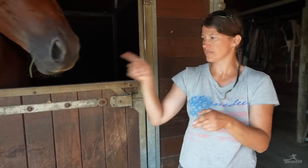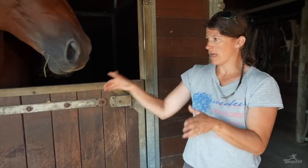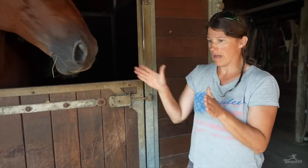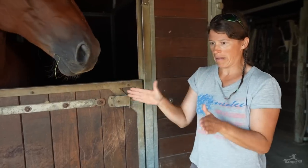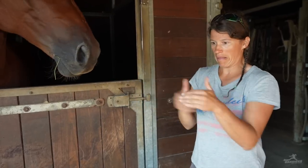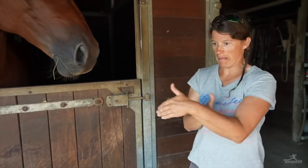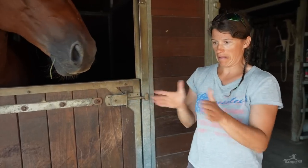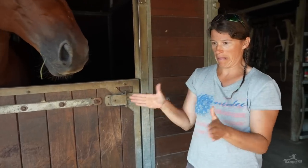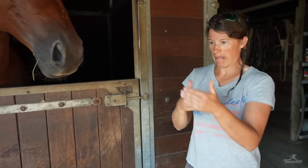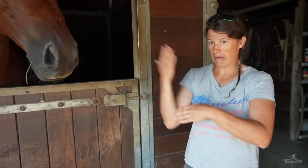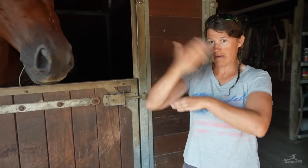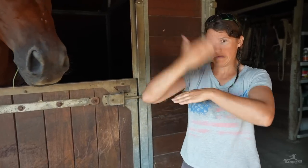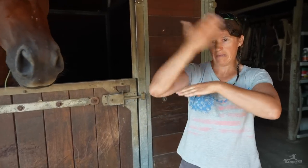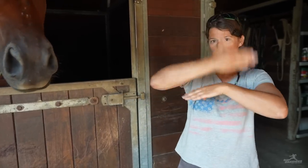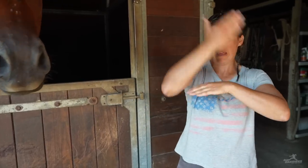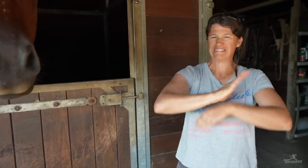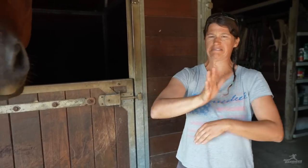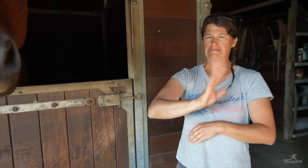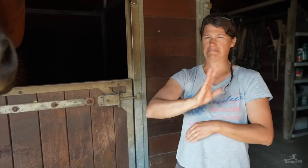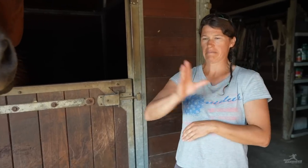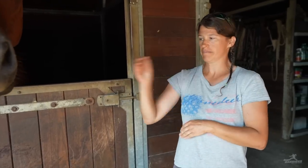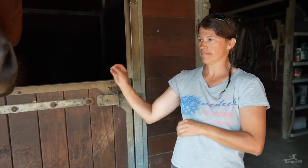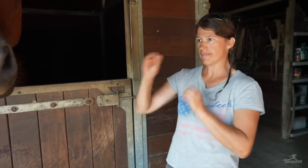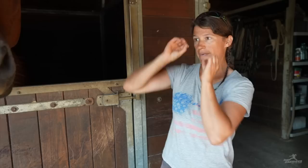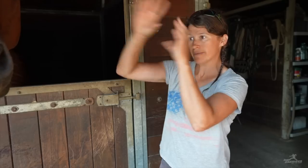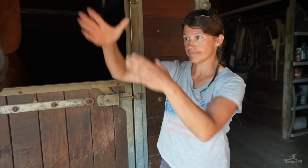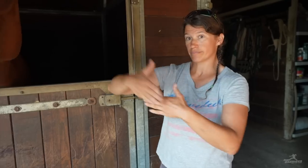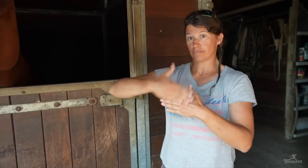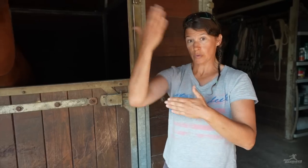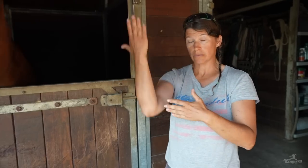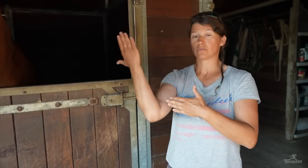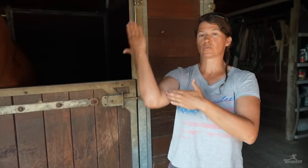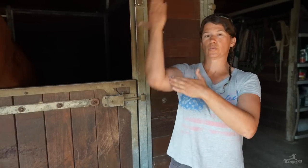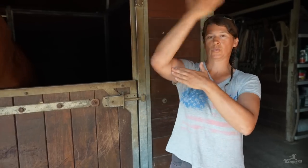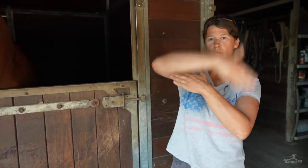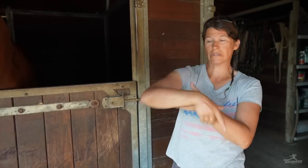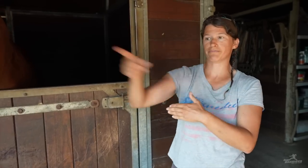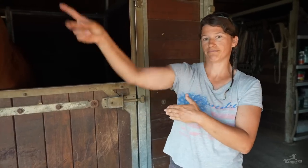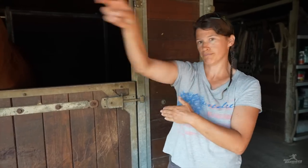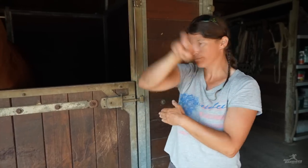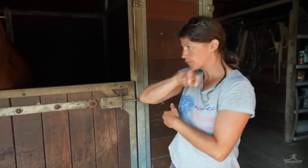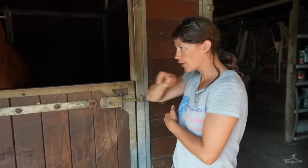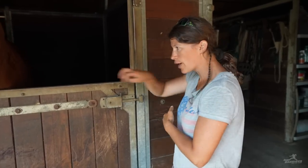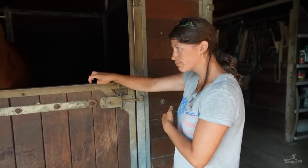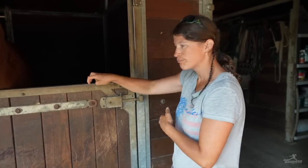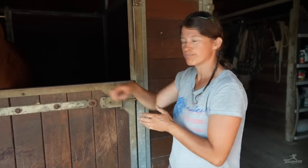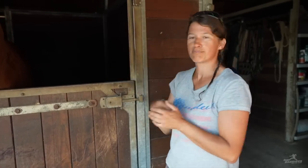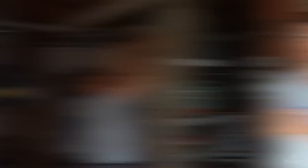Spending their days inside the stables isn’t good for them. So in the morning they’ll go out, and by night they’re back inside.